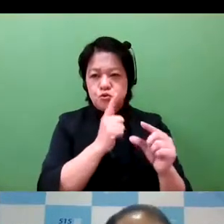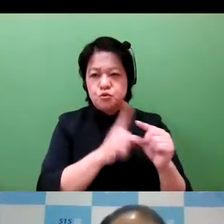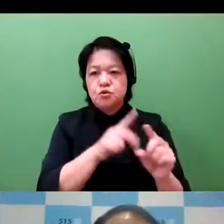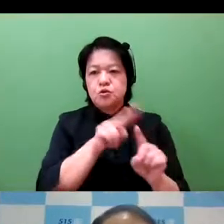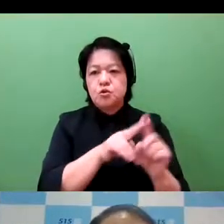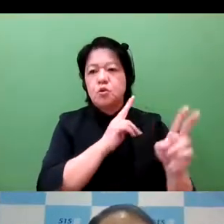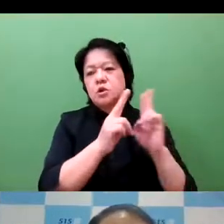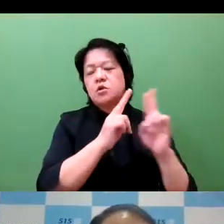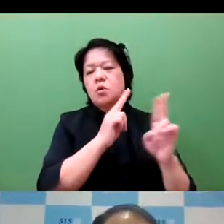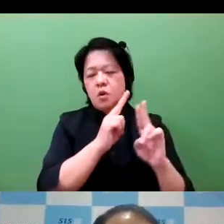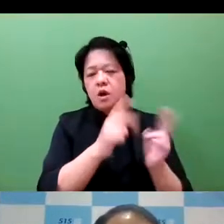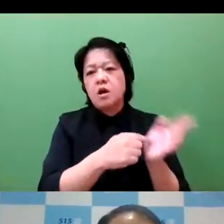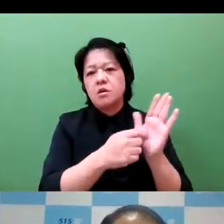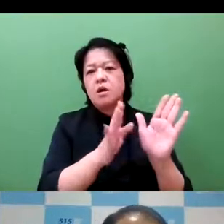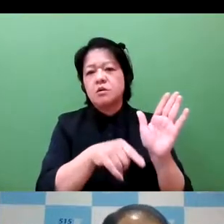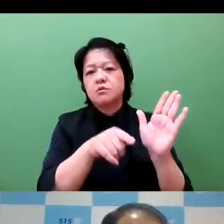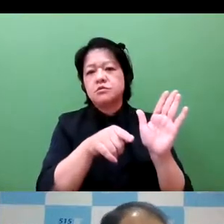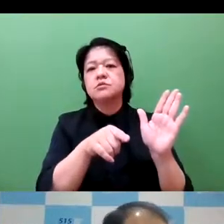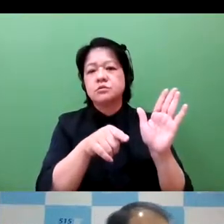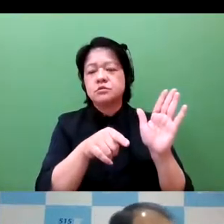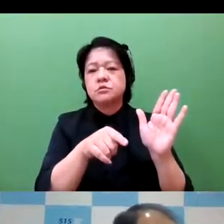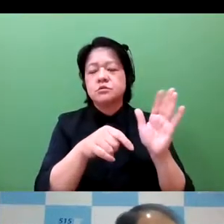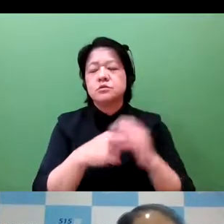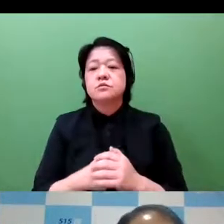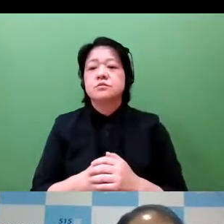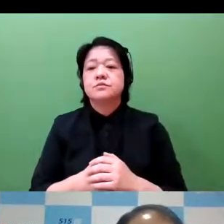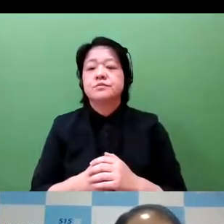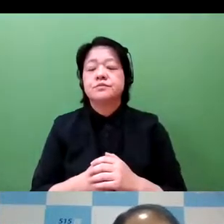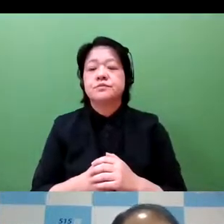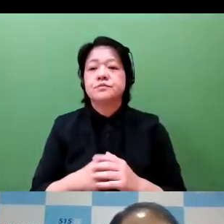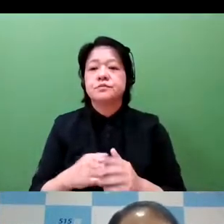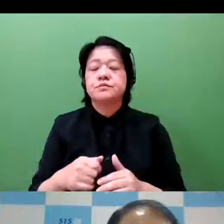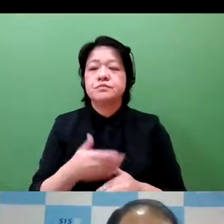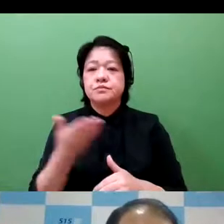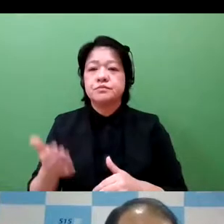We find that that is not very possible when it comes to small and medium-sized enterprises.